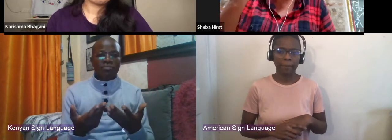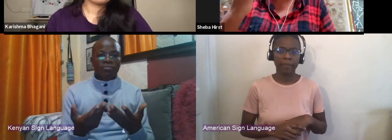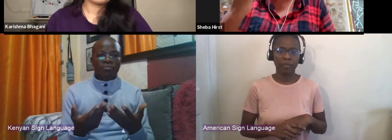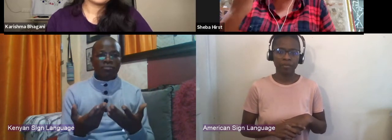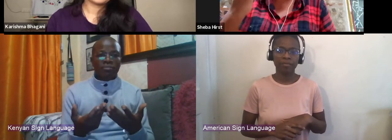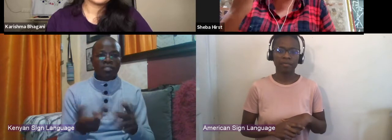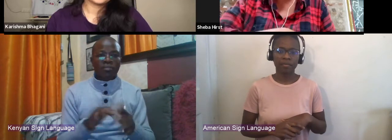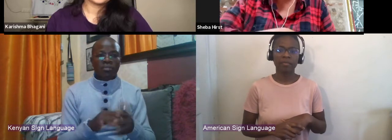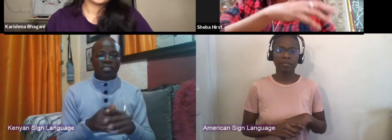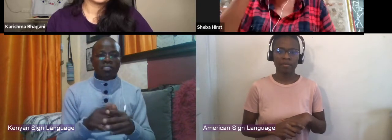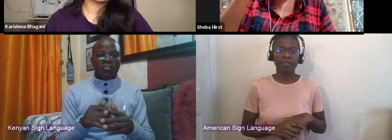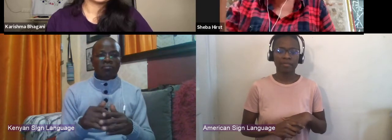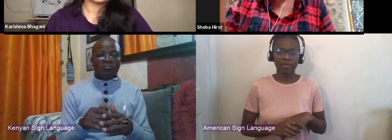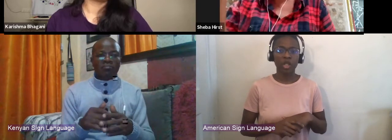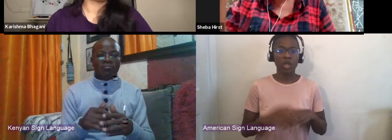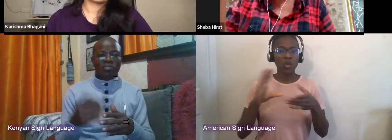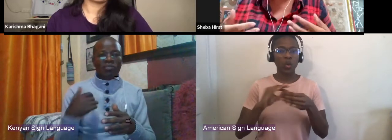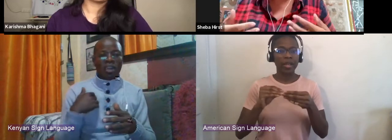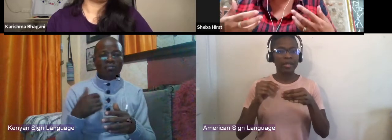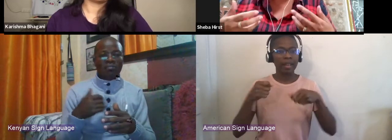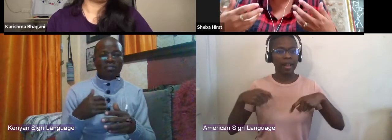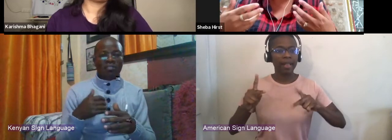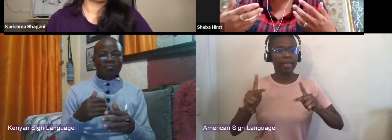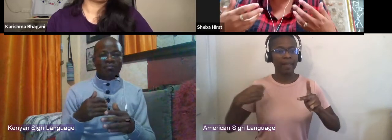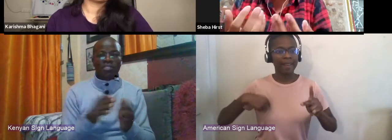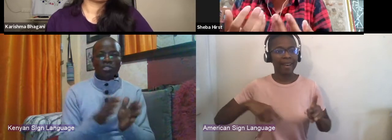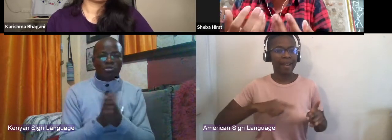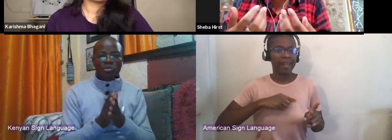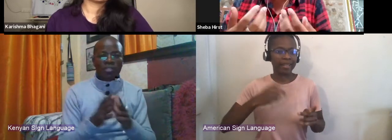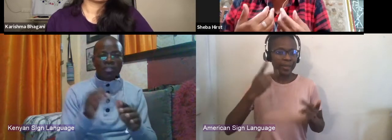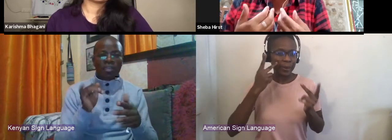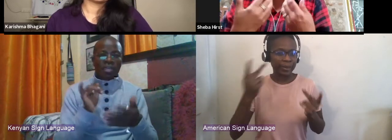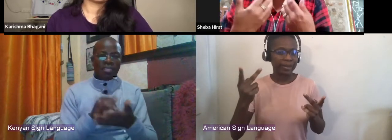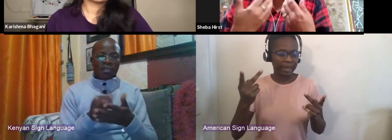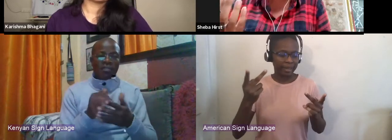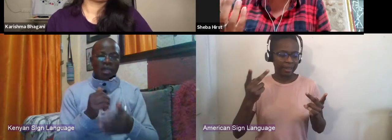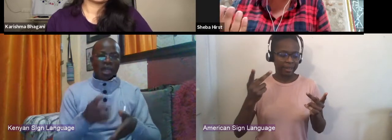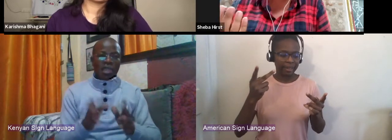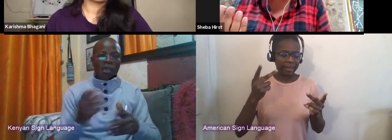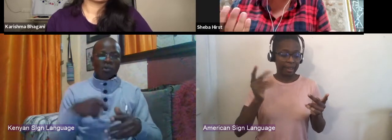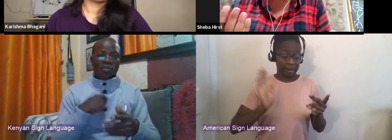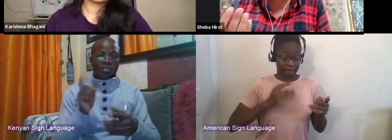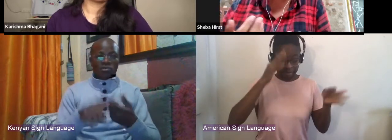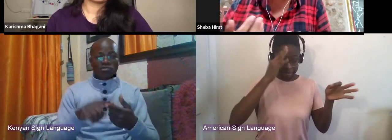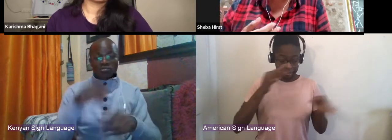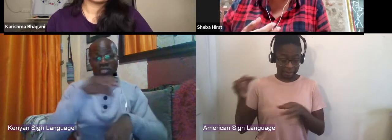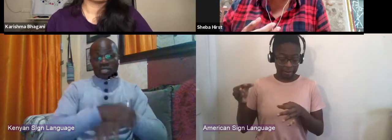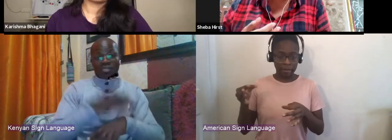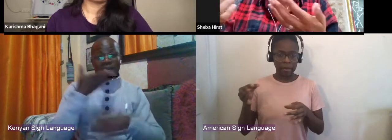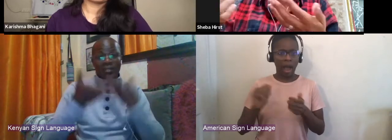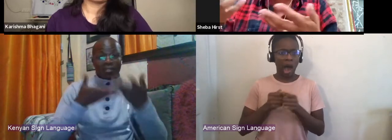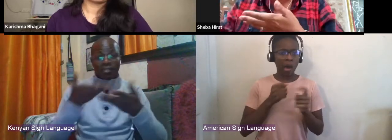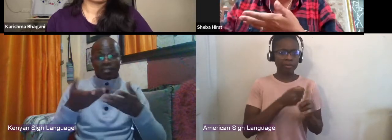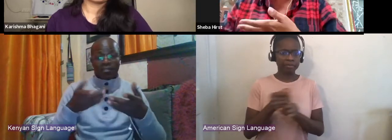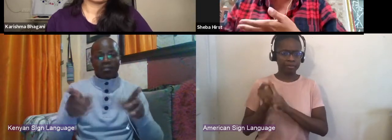that allow us to see the outcomes of a set of choices that we might be grappling with in our lives, seem to the conclusion.